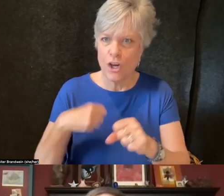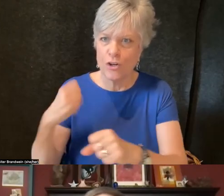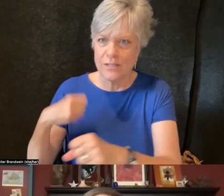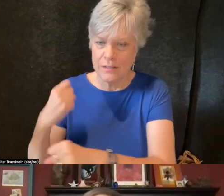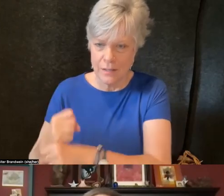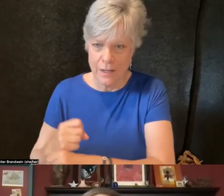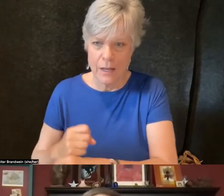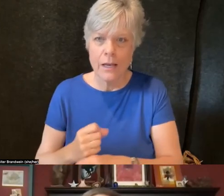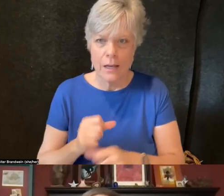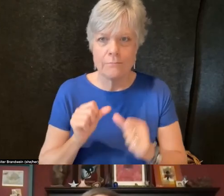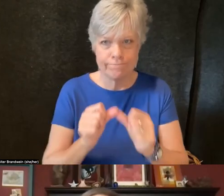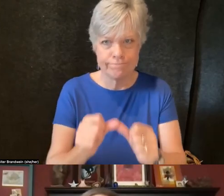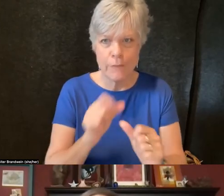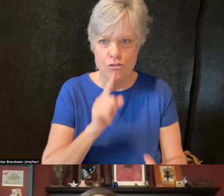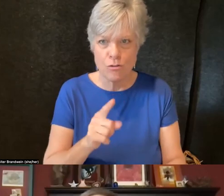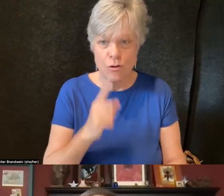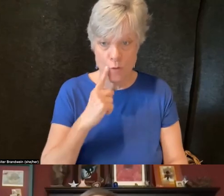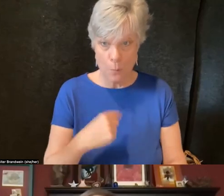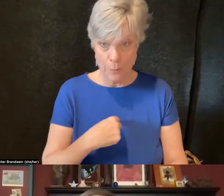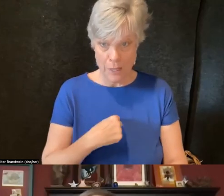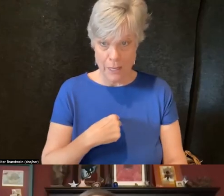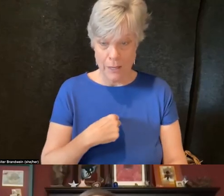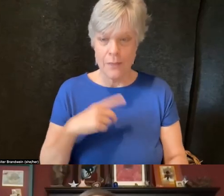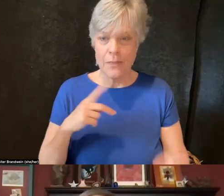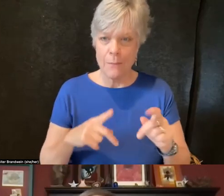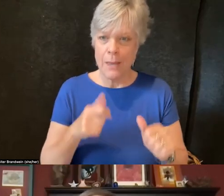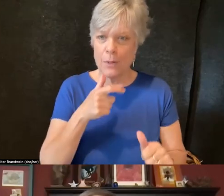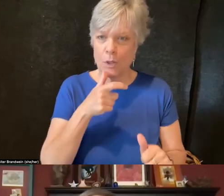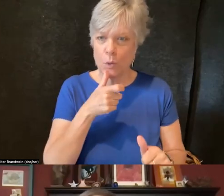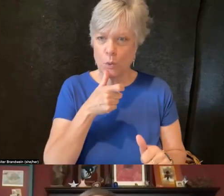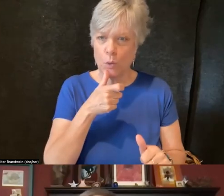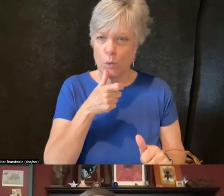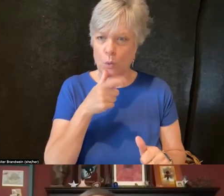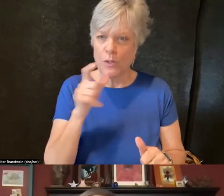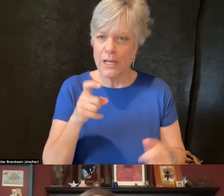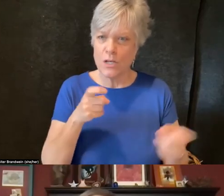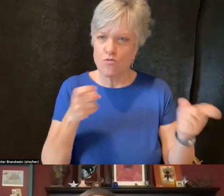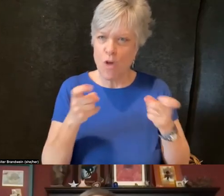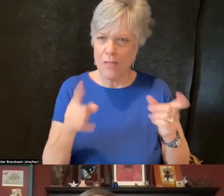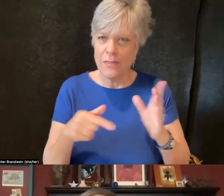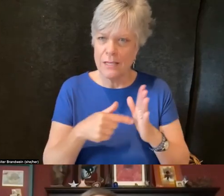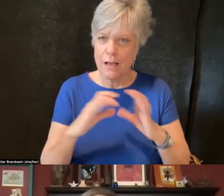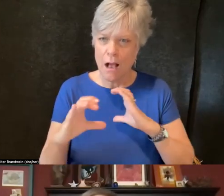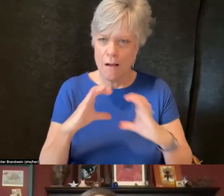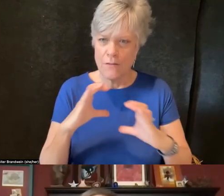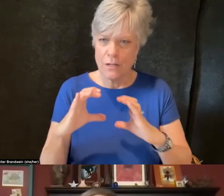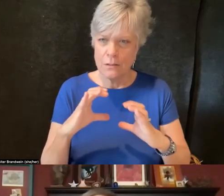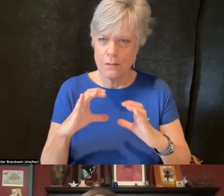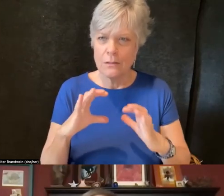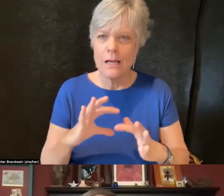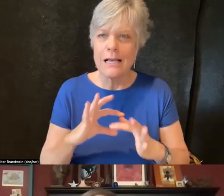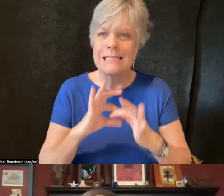for me, the people who have primacy in these conversations in the context of colleges and universities